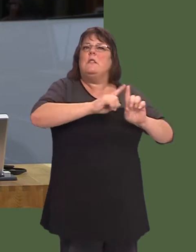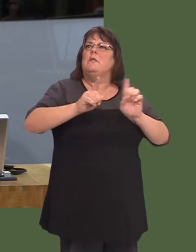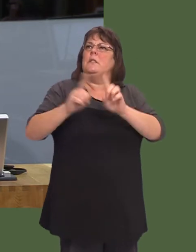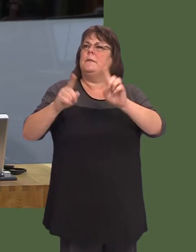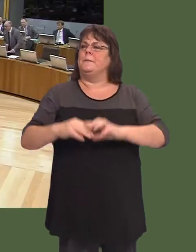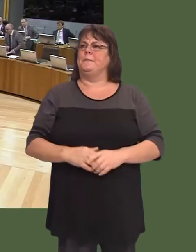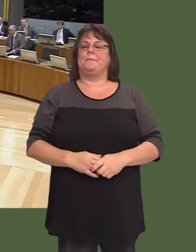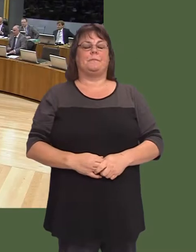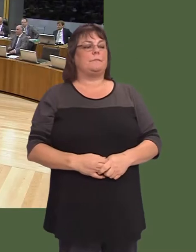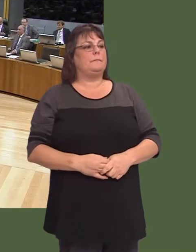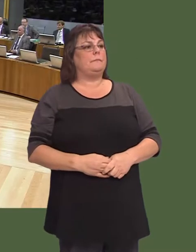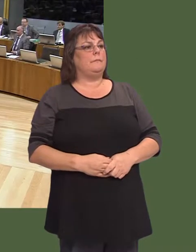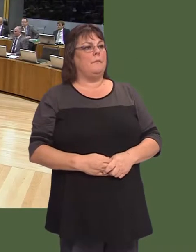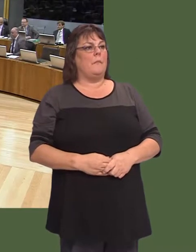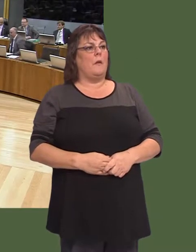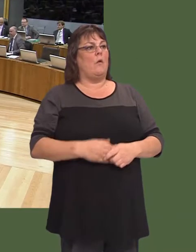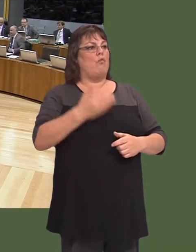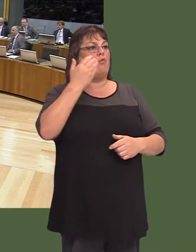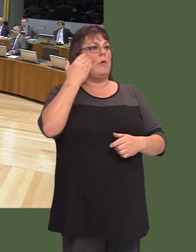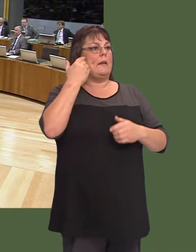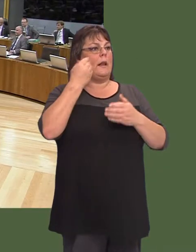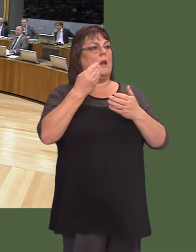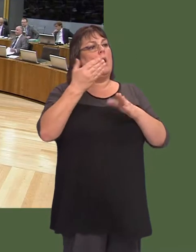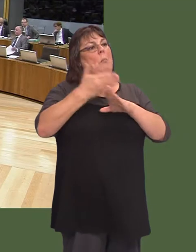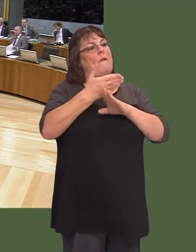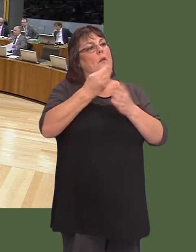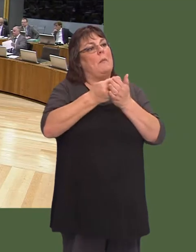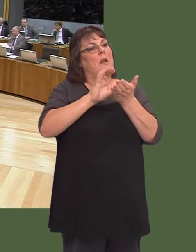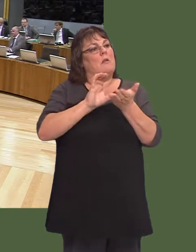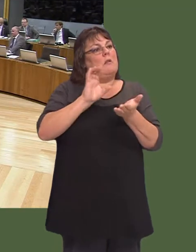here in Wales. Carwyn Jones: Well, what I can say is we recently announced £50 million of performance moneys